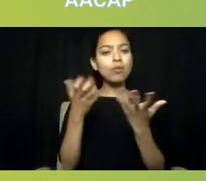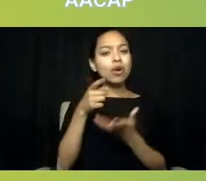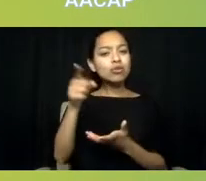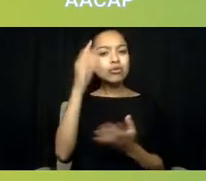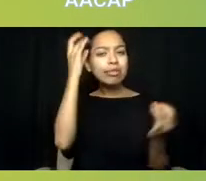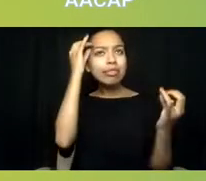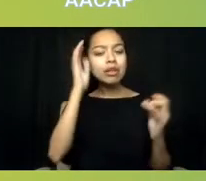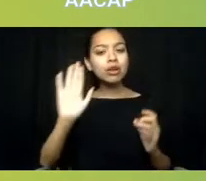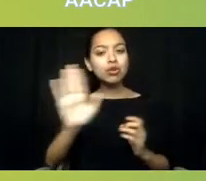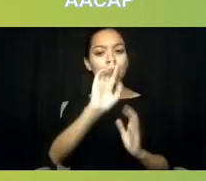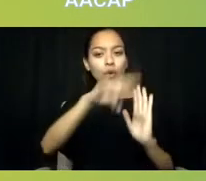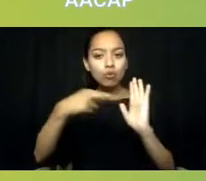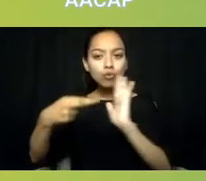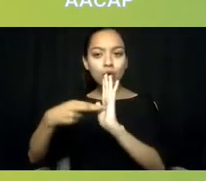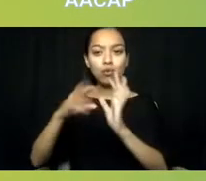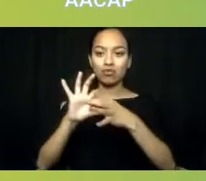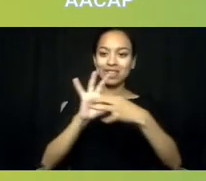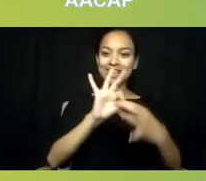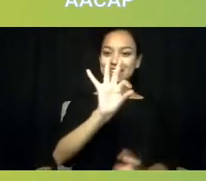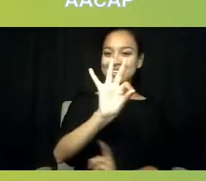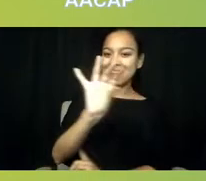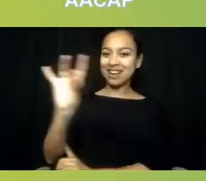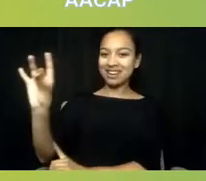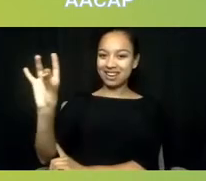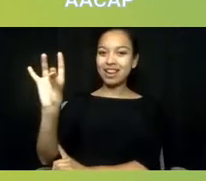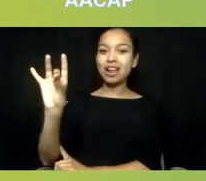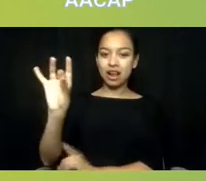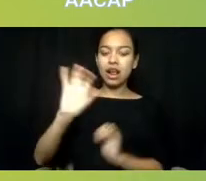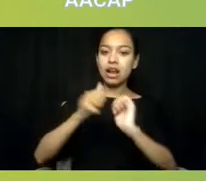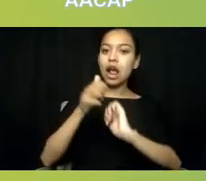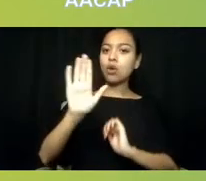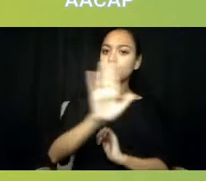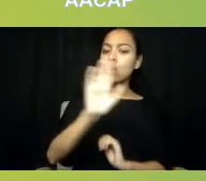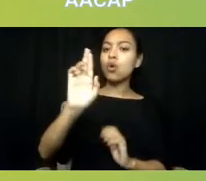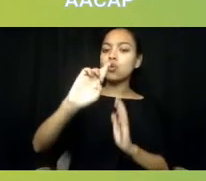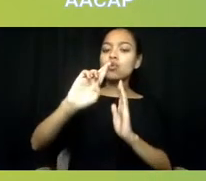and how you feel your role will contribute to the advancement of equity and its implementation.